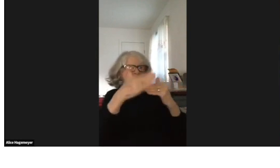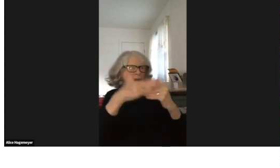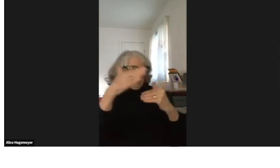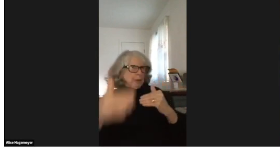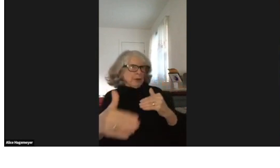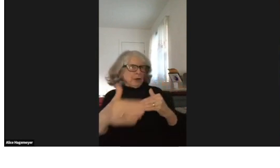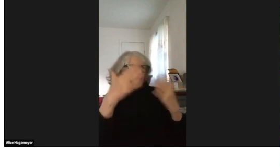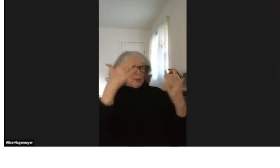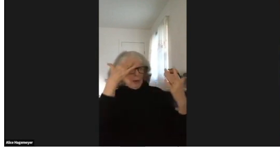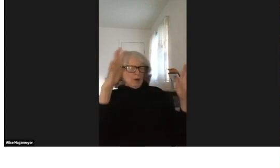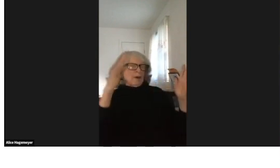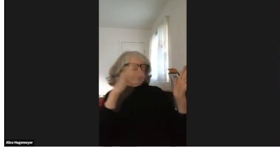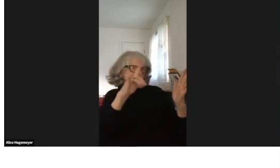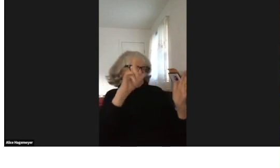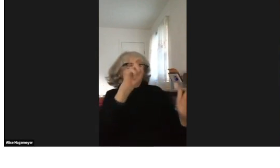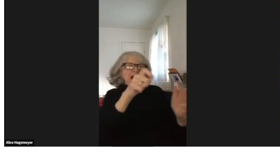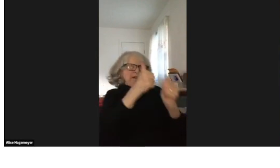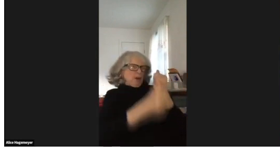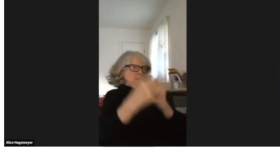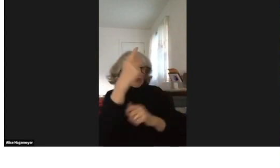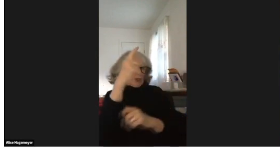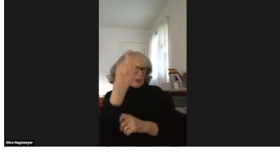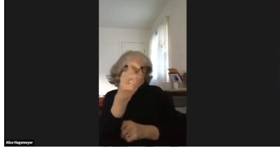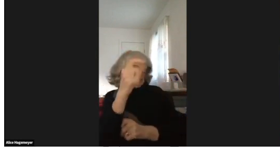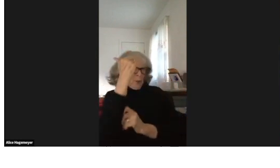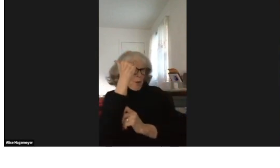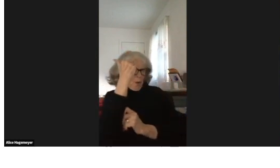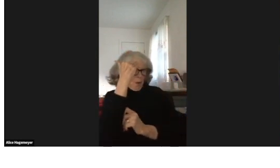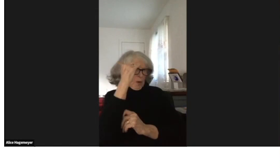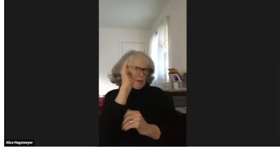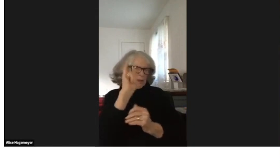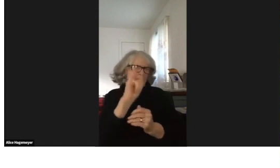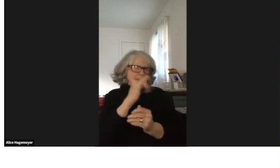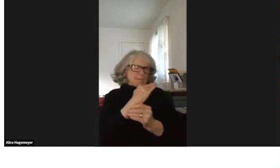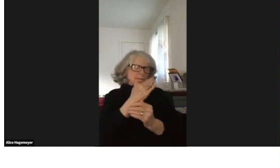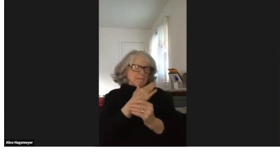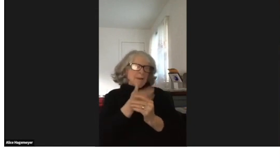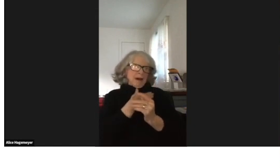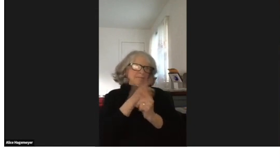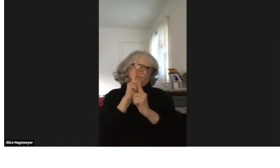It could be your neighbor. So, we need to serve everyone.